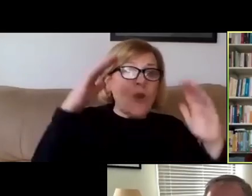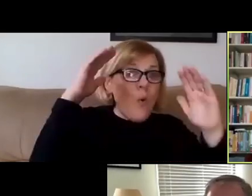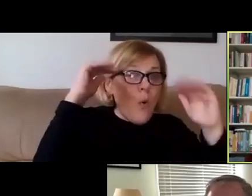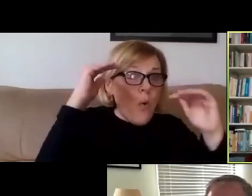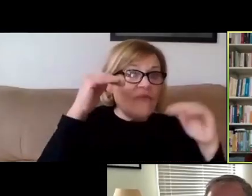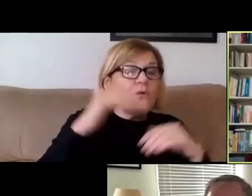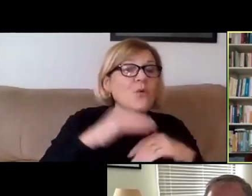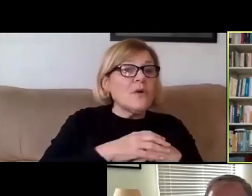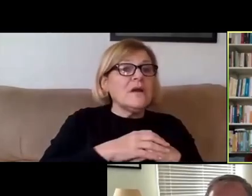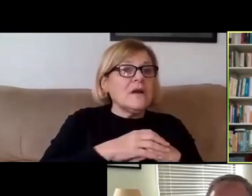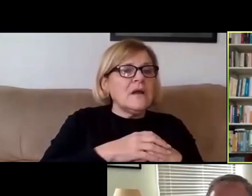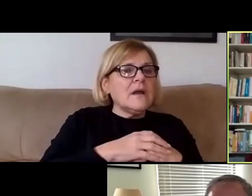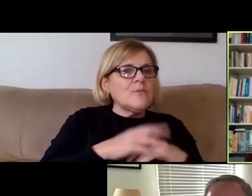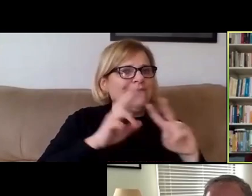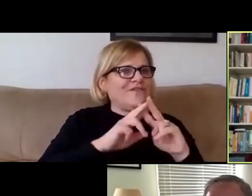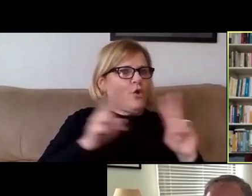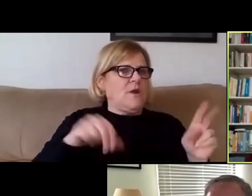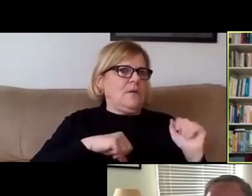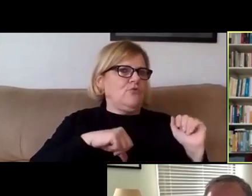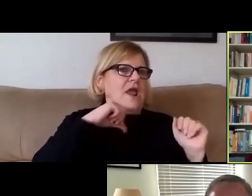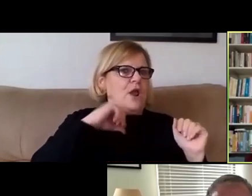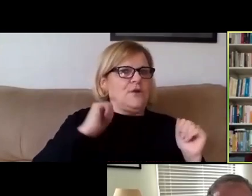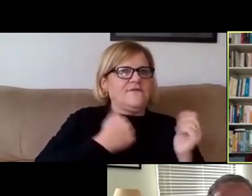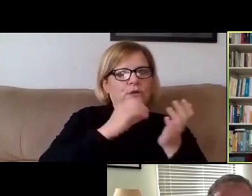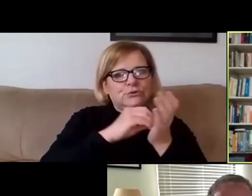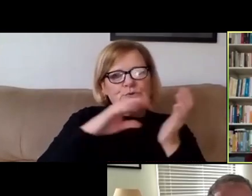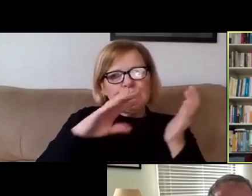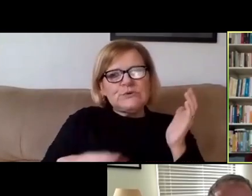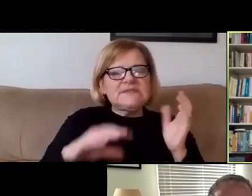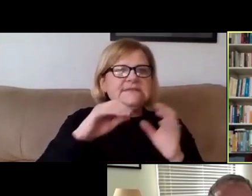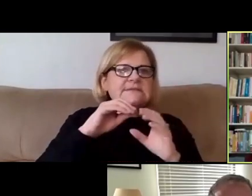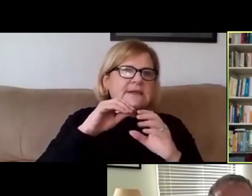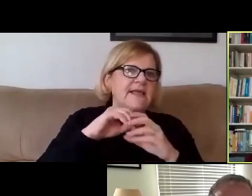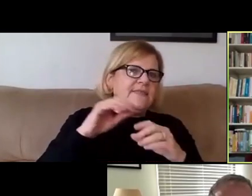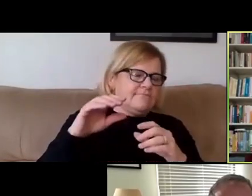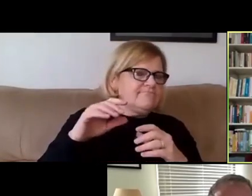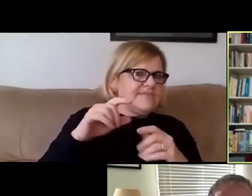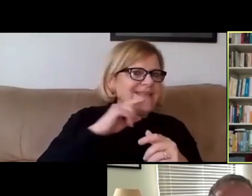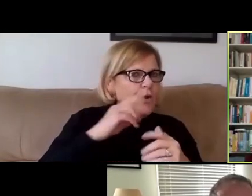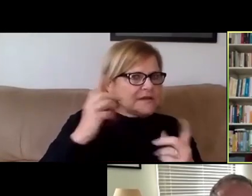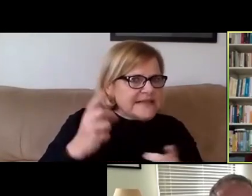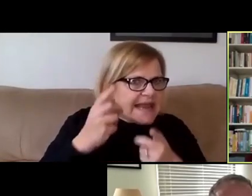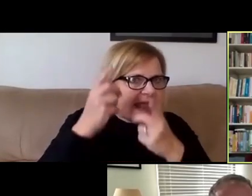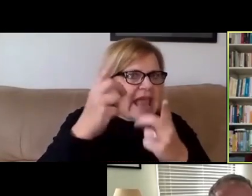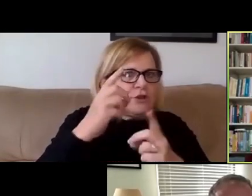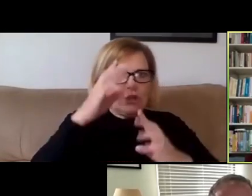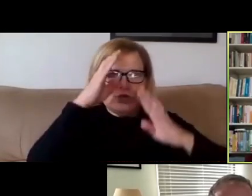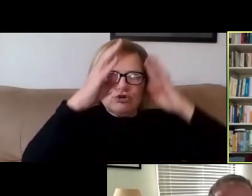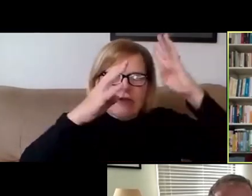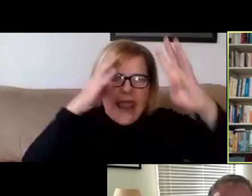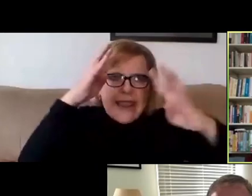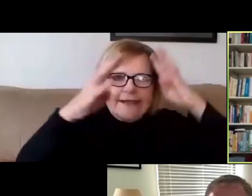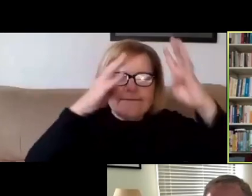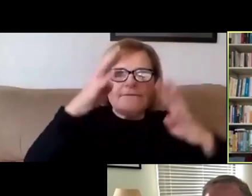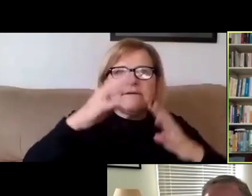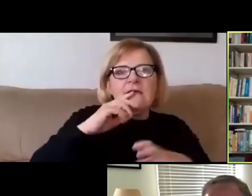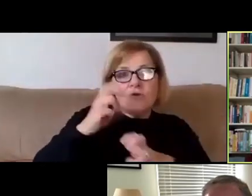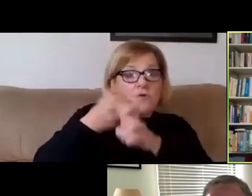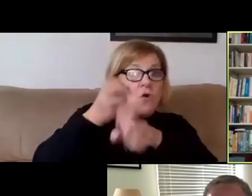And we're very proud of our students in that context: their dedication, their creativity, and frankly their hard work.